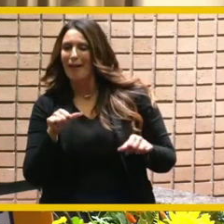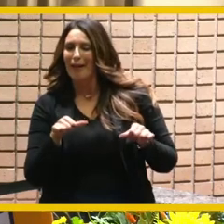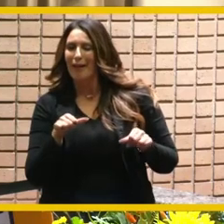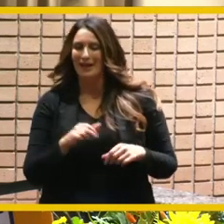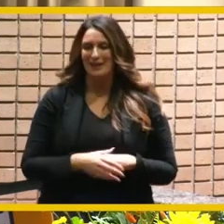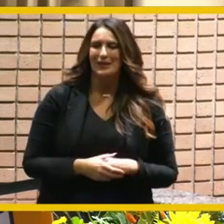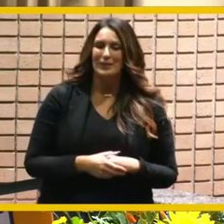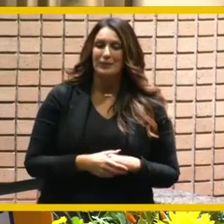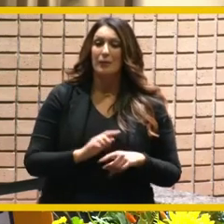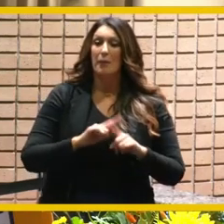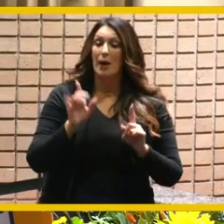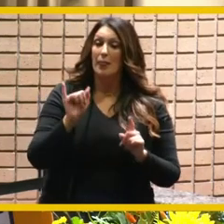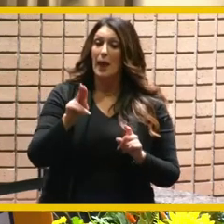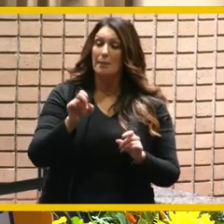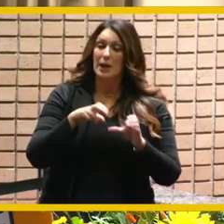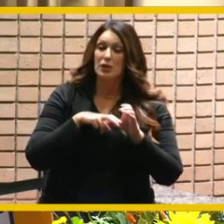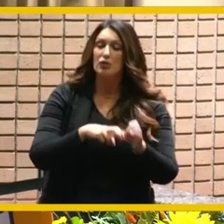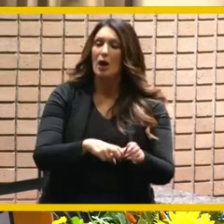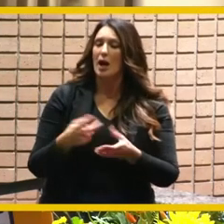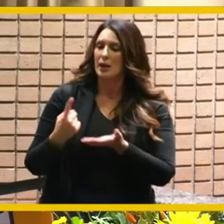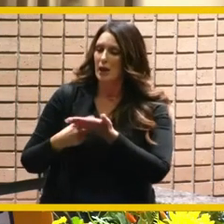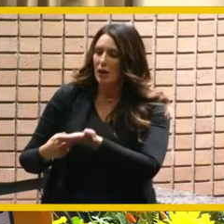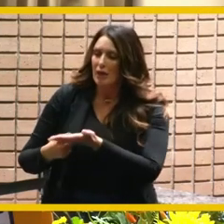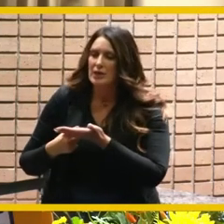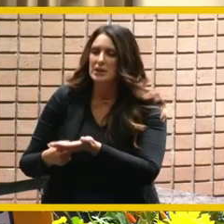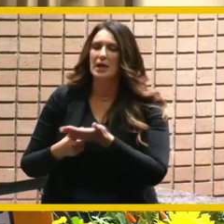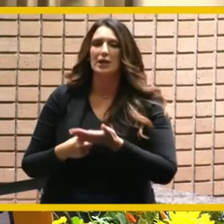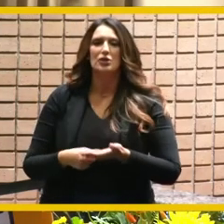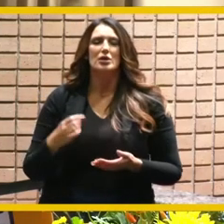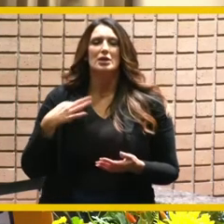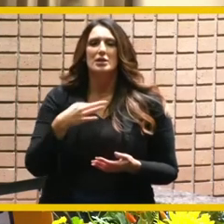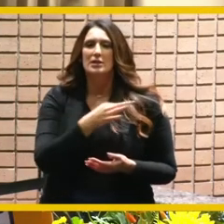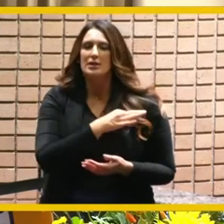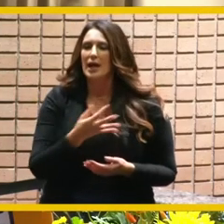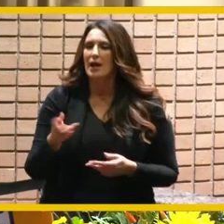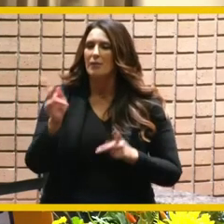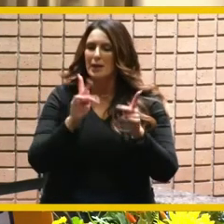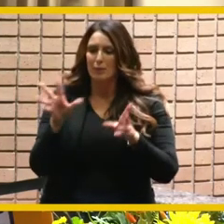were developed through conversation with staff electeds and key stakeholders has changed the way